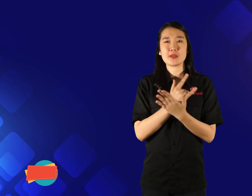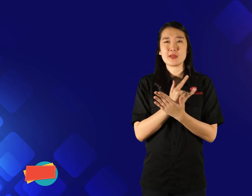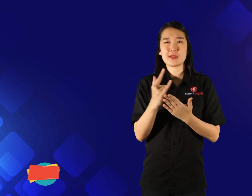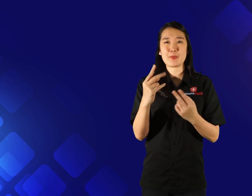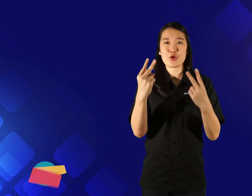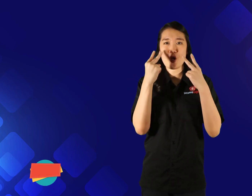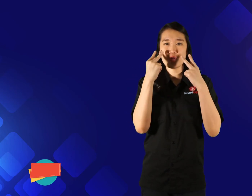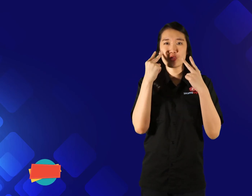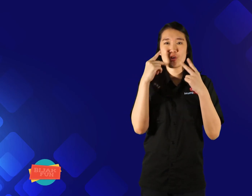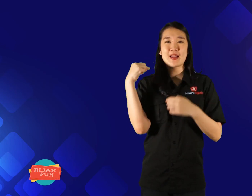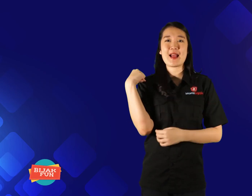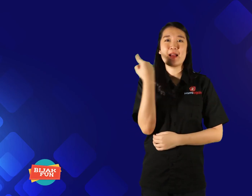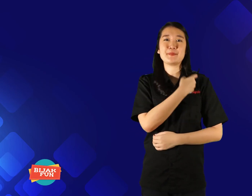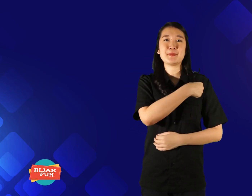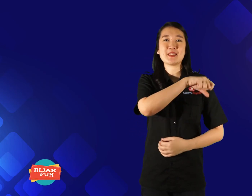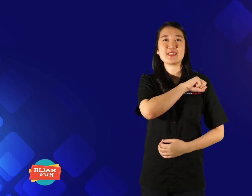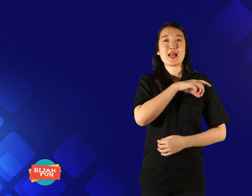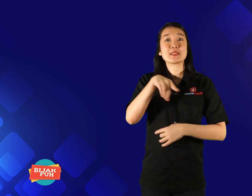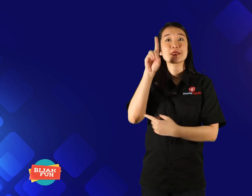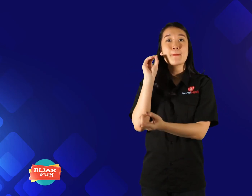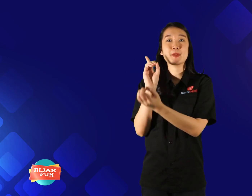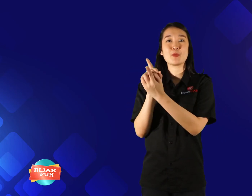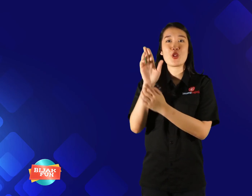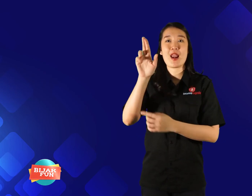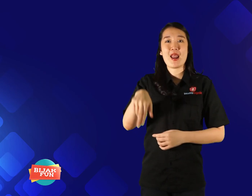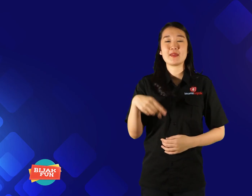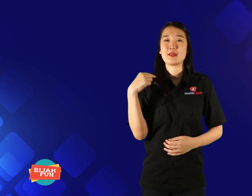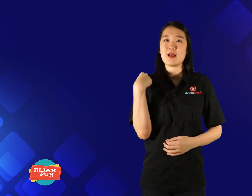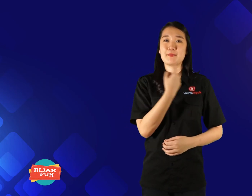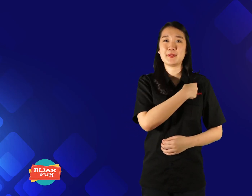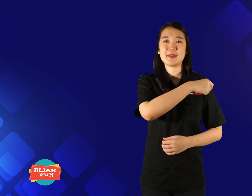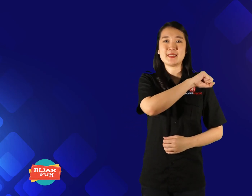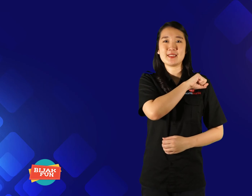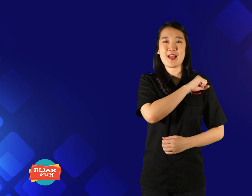Keep watching, See you again at KamiBijak.